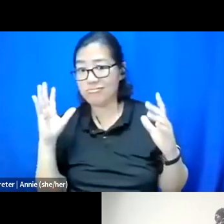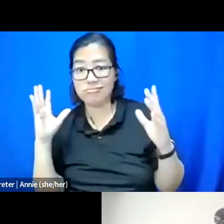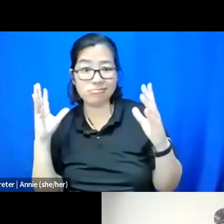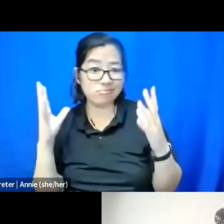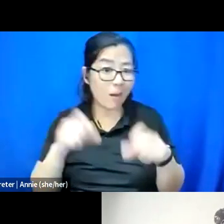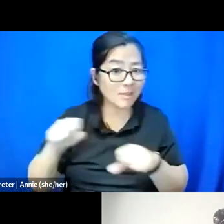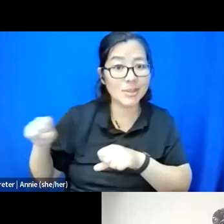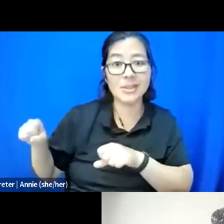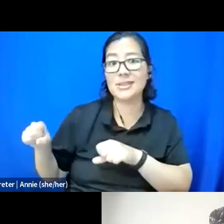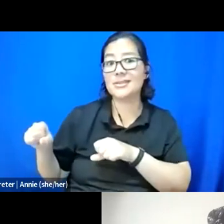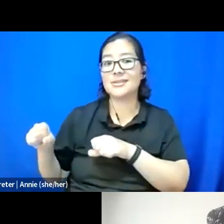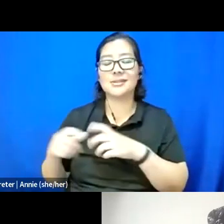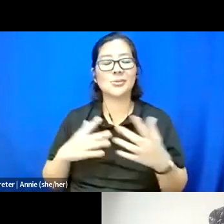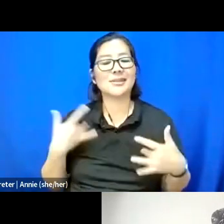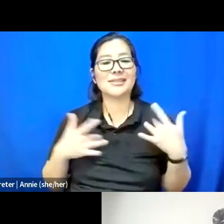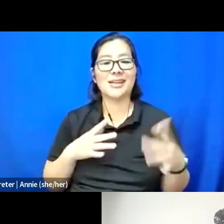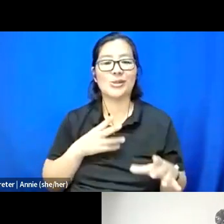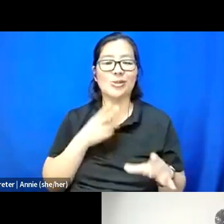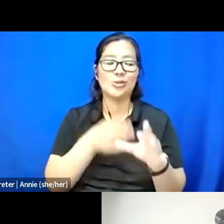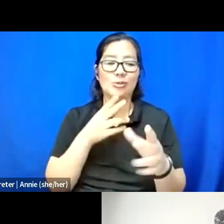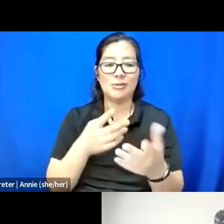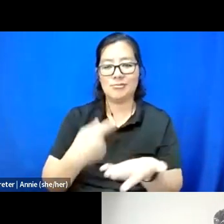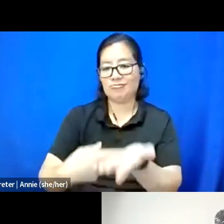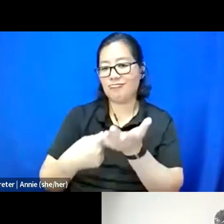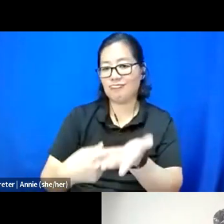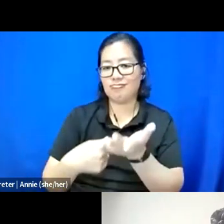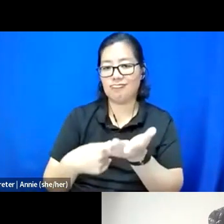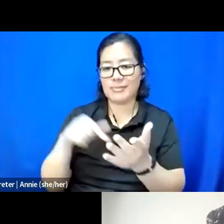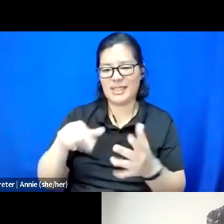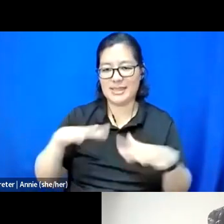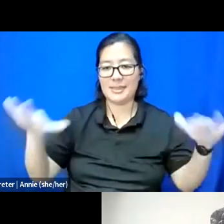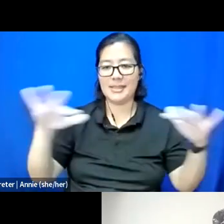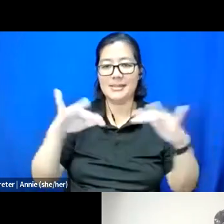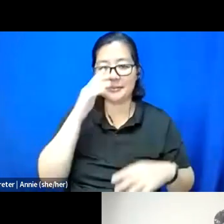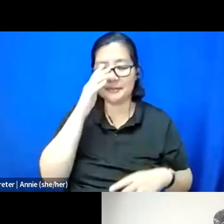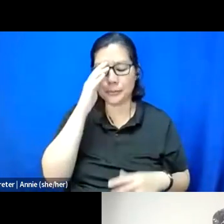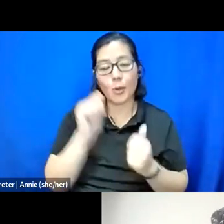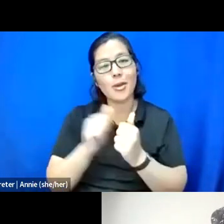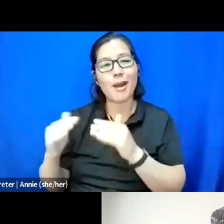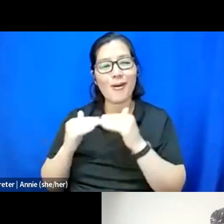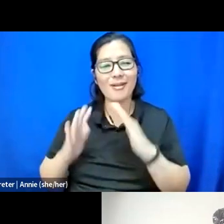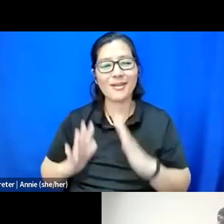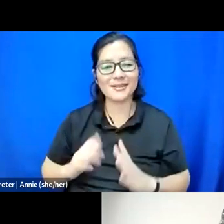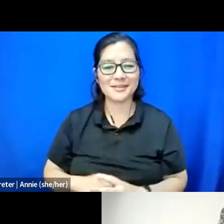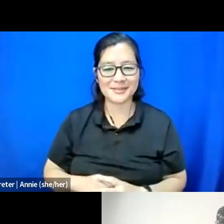And yeah, I was just excited to enter into that conversation in this space with my colleagues. So I'll pass it to Zee.